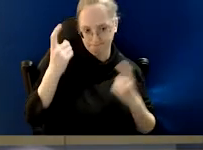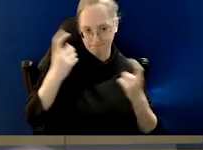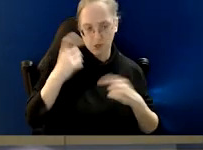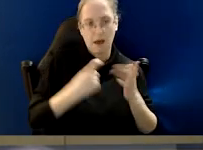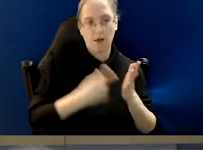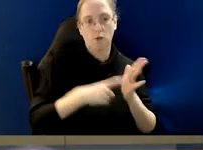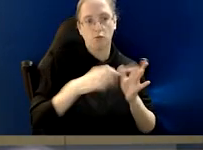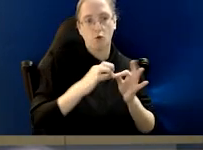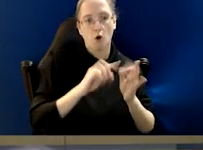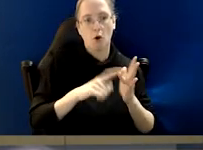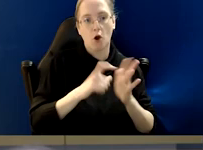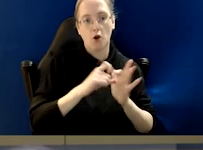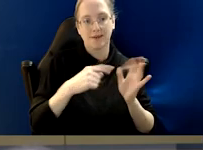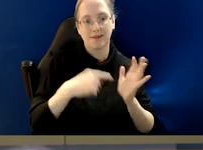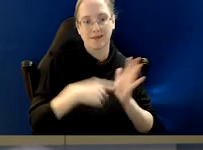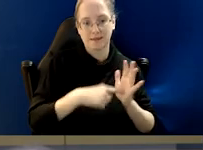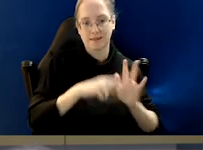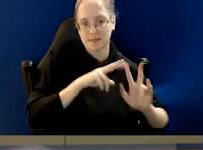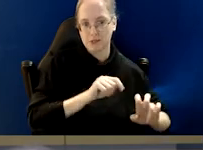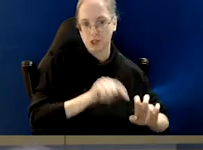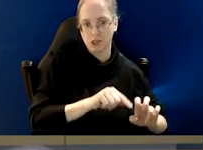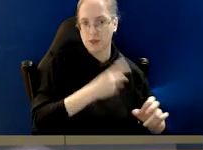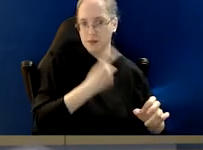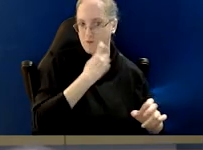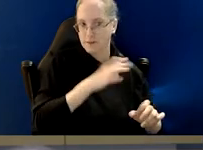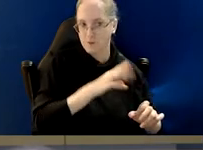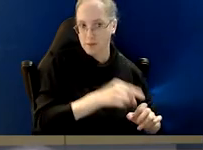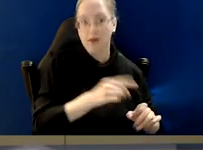some of which definitely spoke to the culture in the APS.